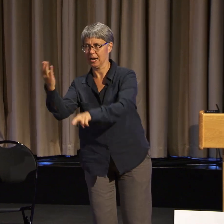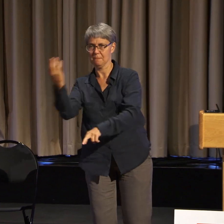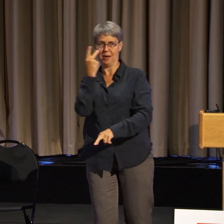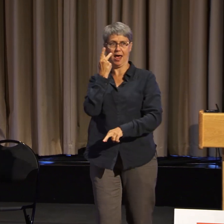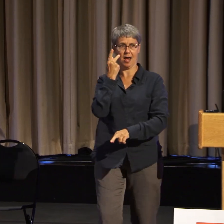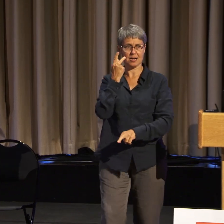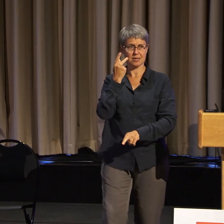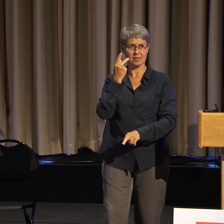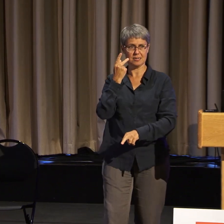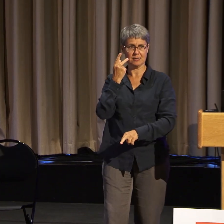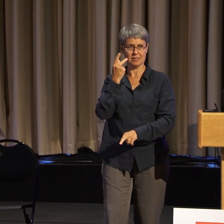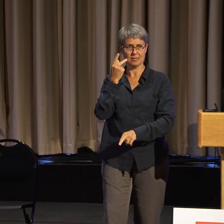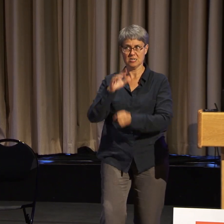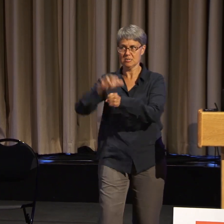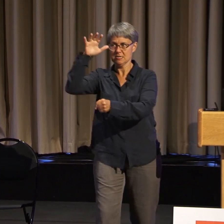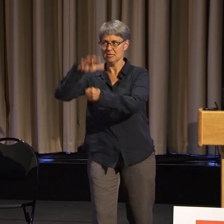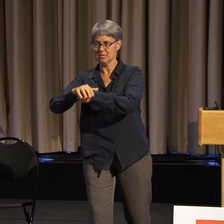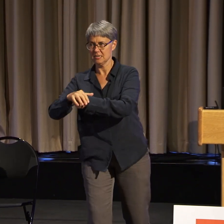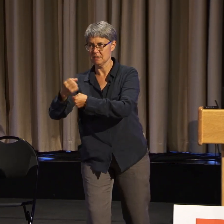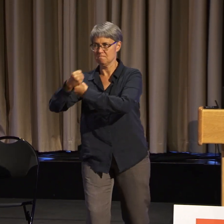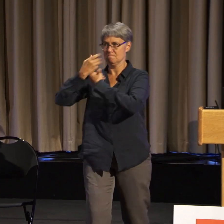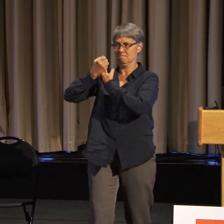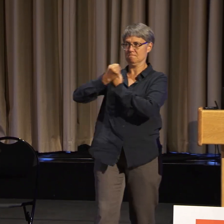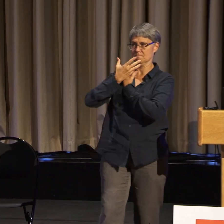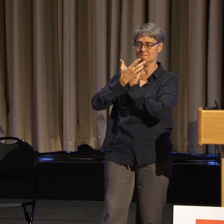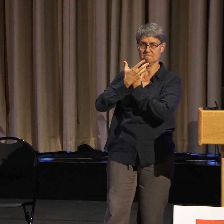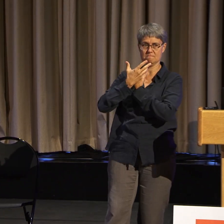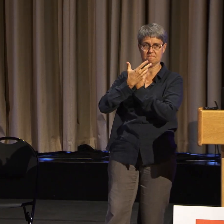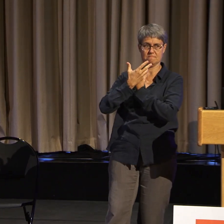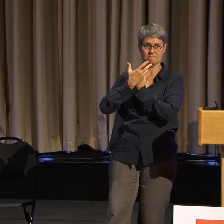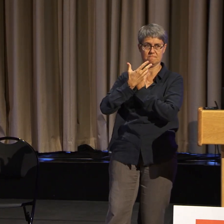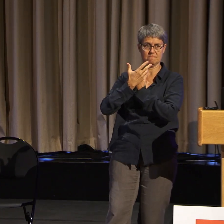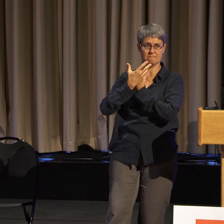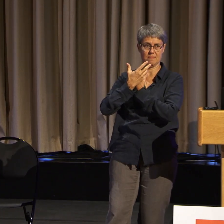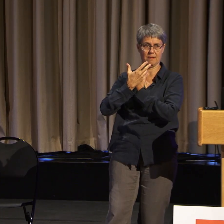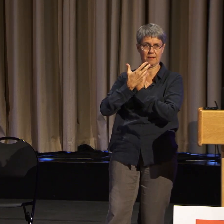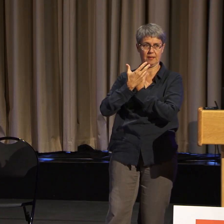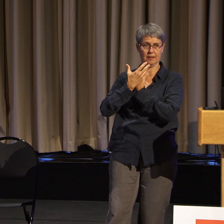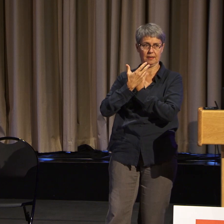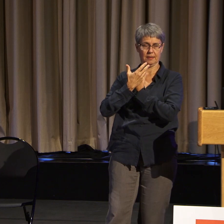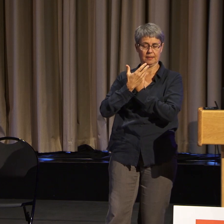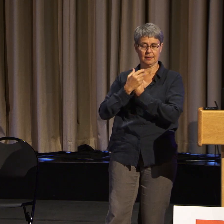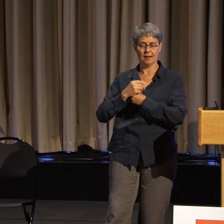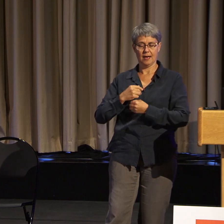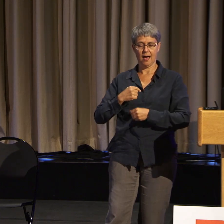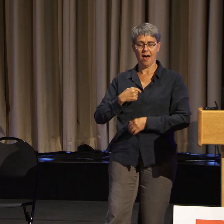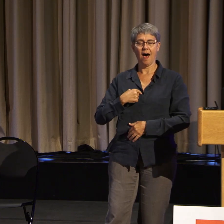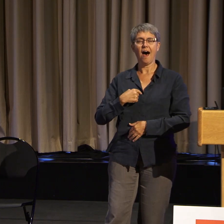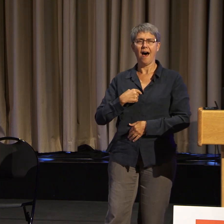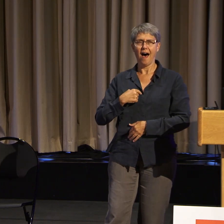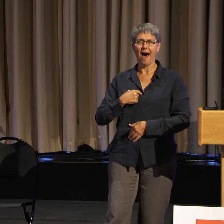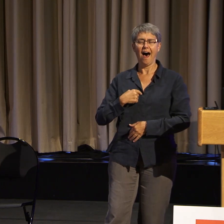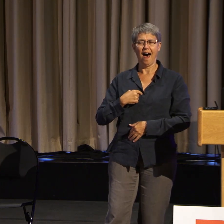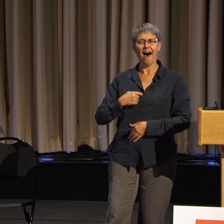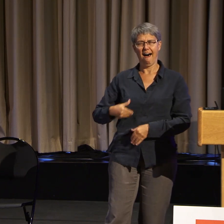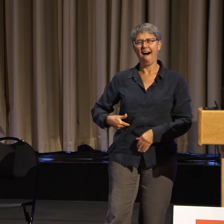People get angry with you. I figured I was on to something right because what do they usually say?